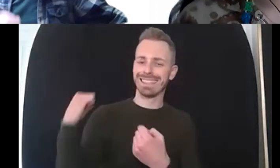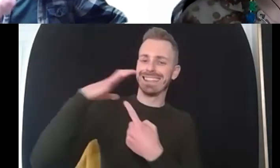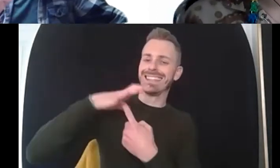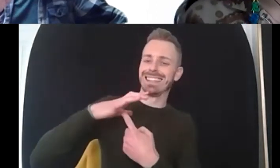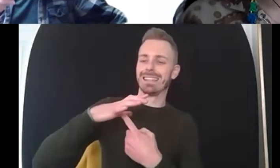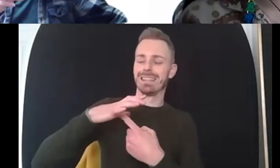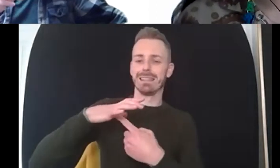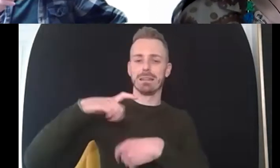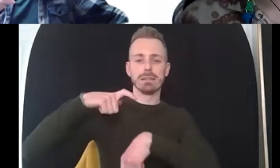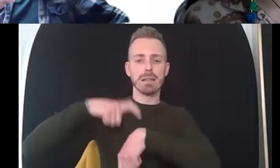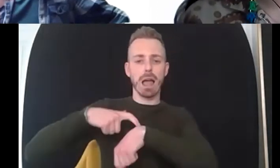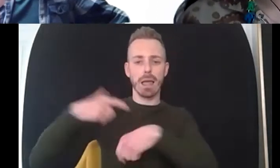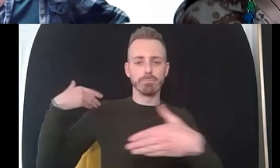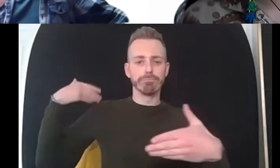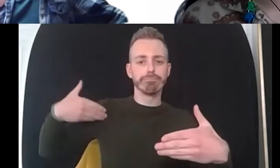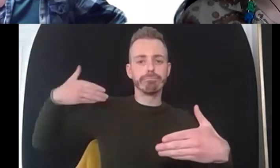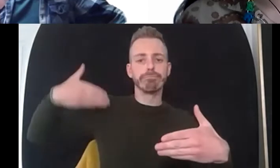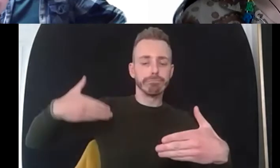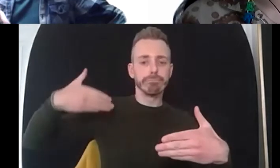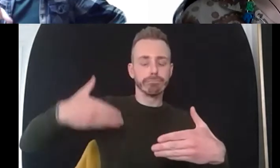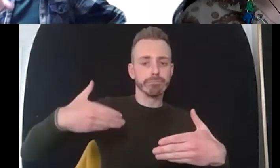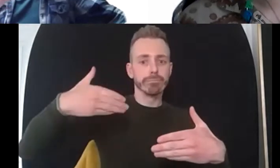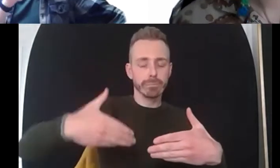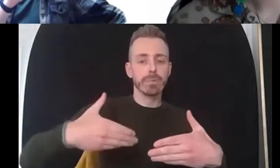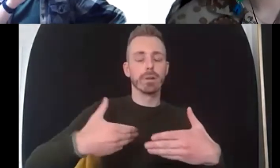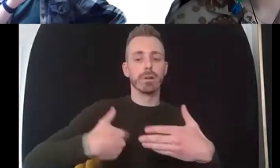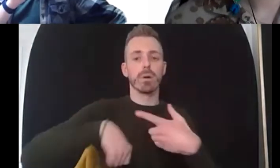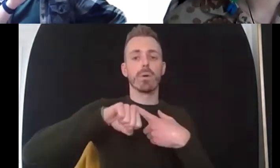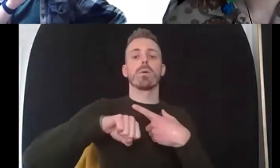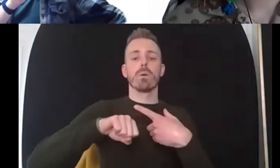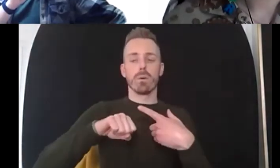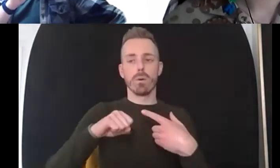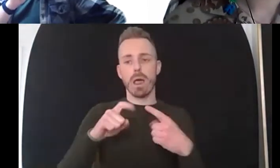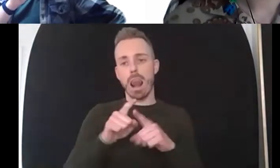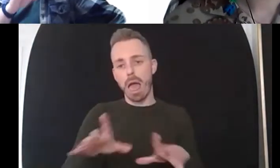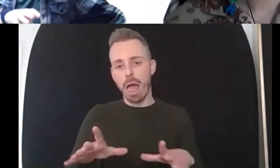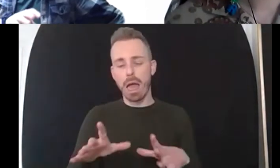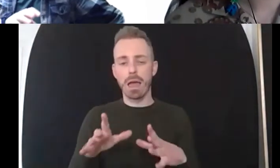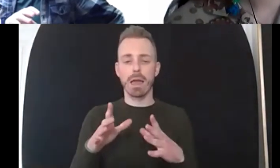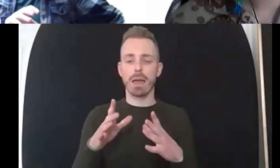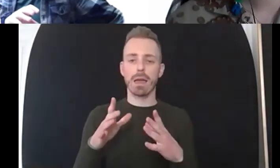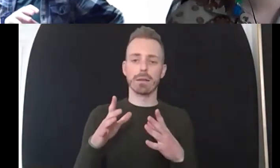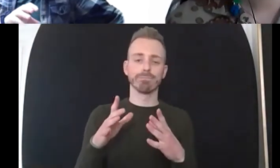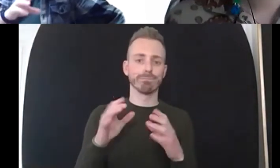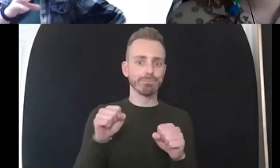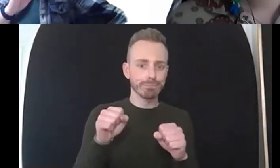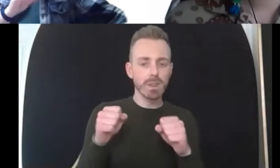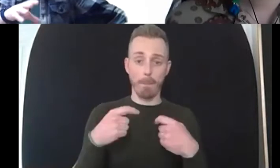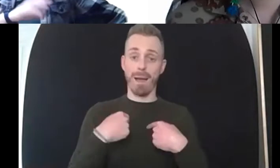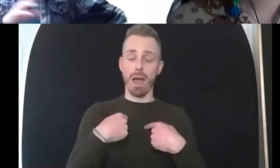in terms of um sexual orientation and and well-being and when we talk about mental